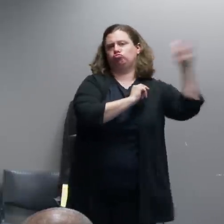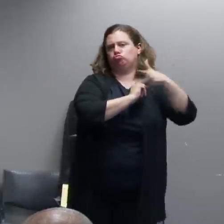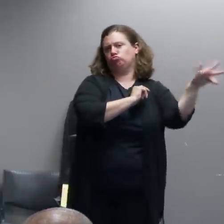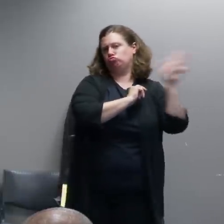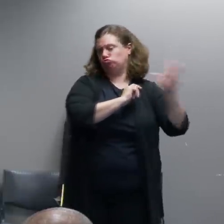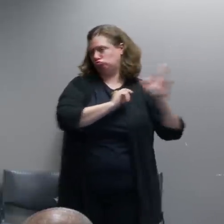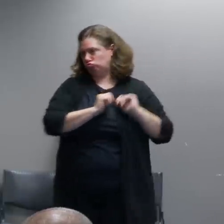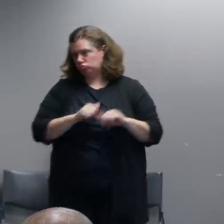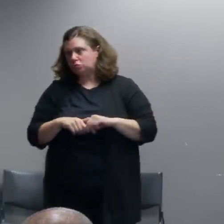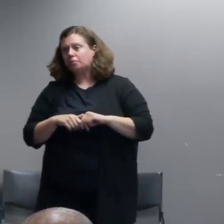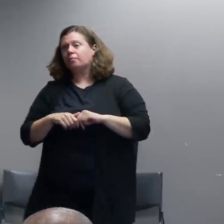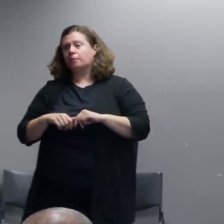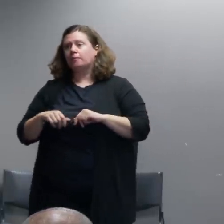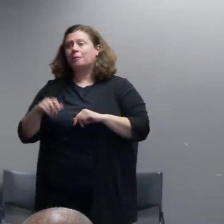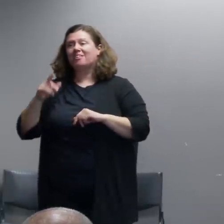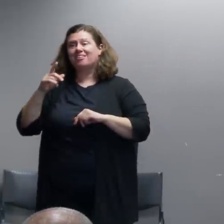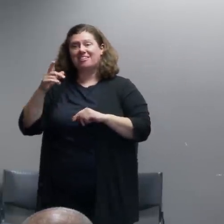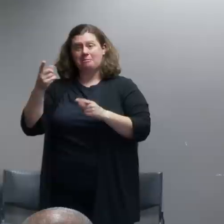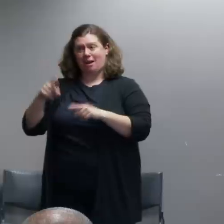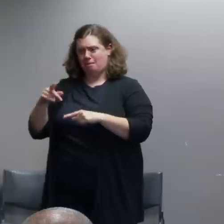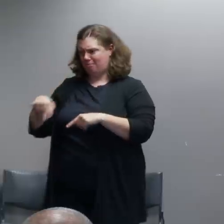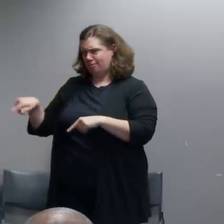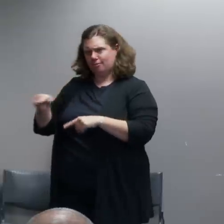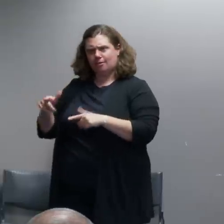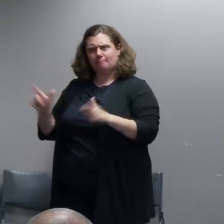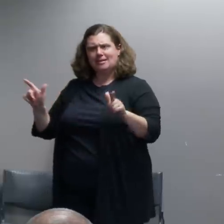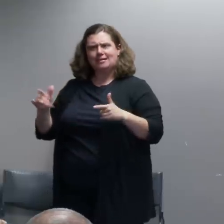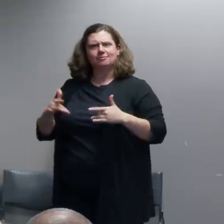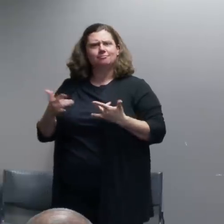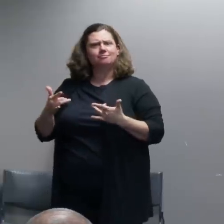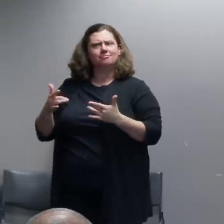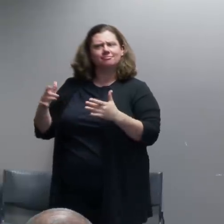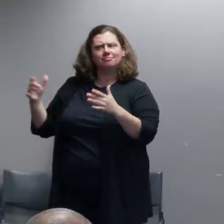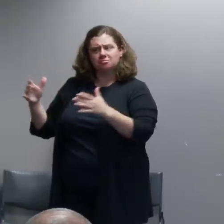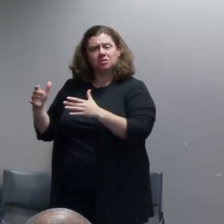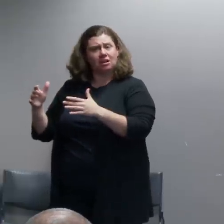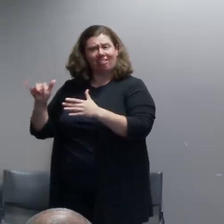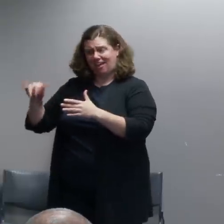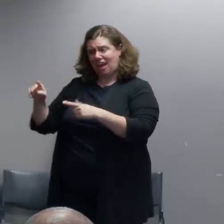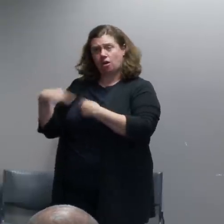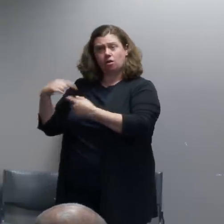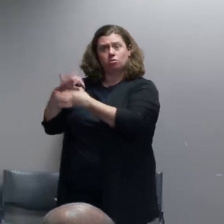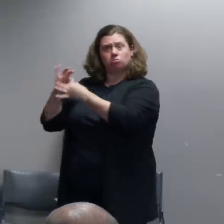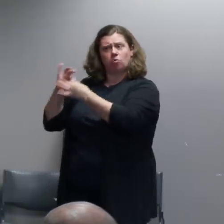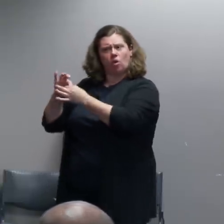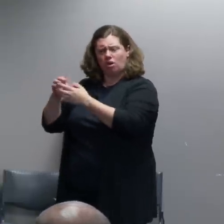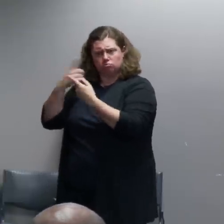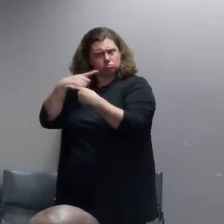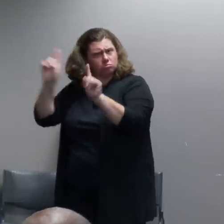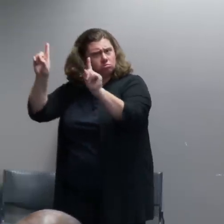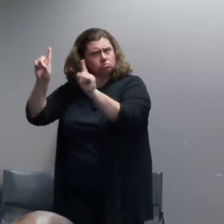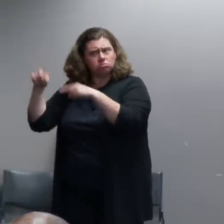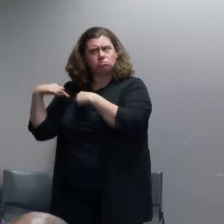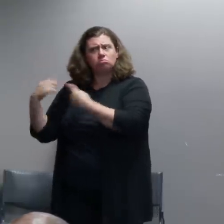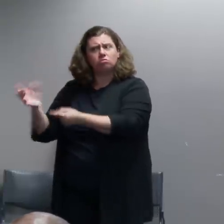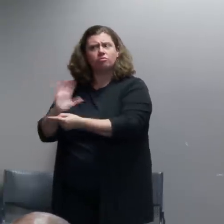together these events tend to be very successful. But this does not work with this agitator group. They will not